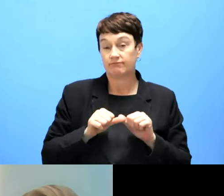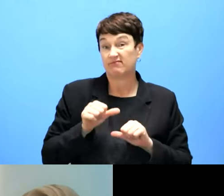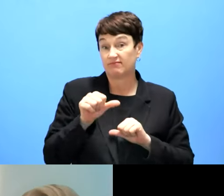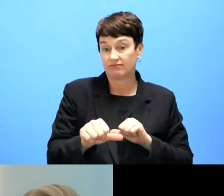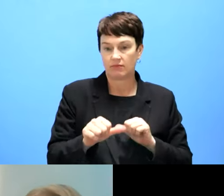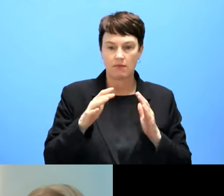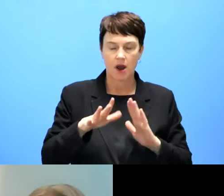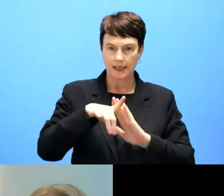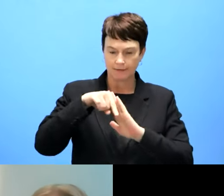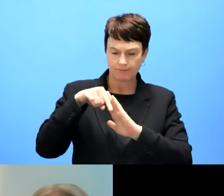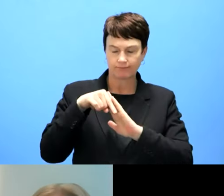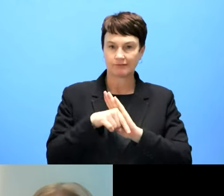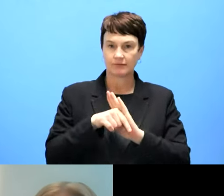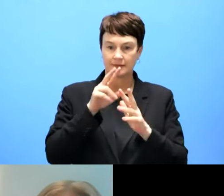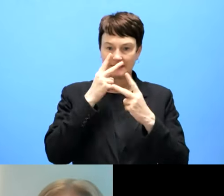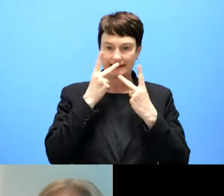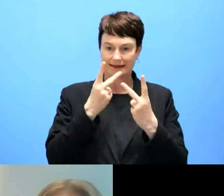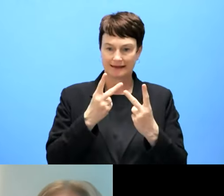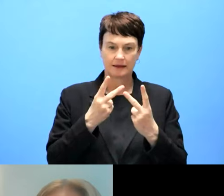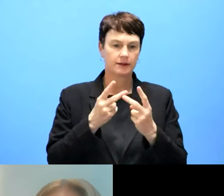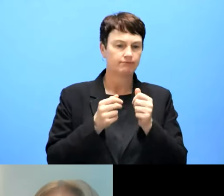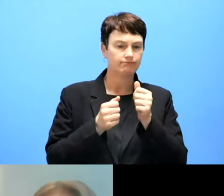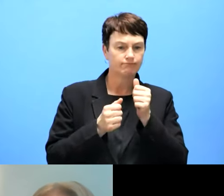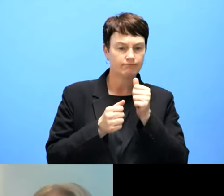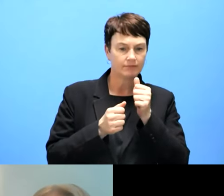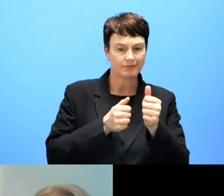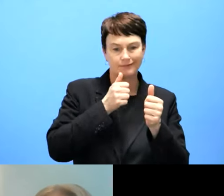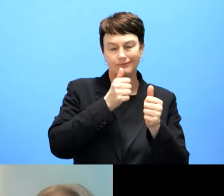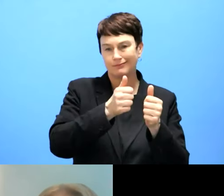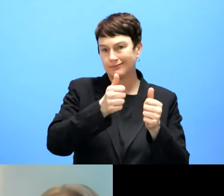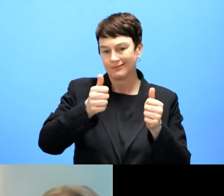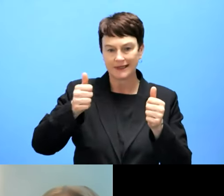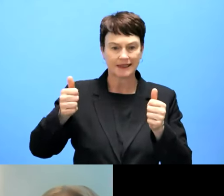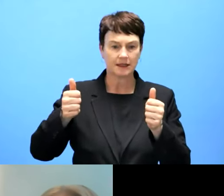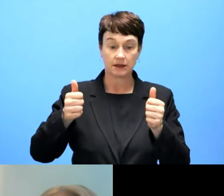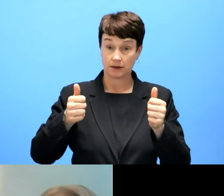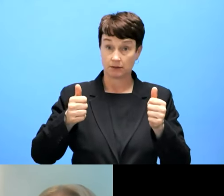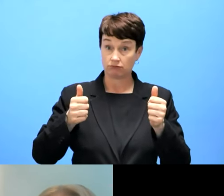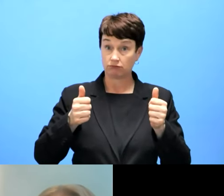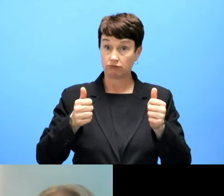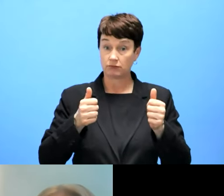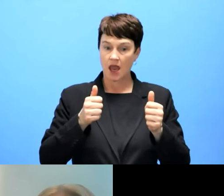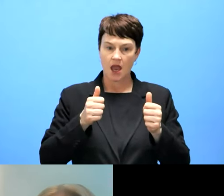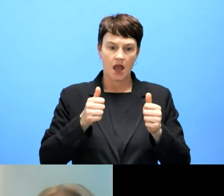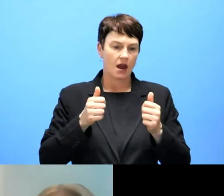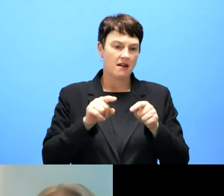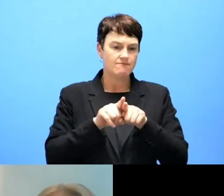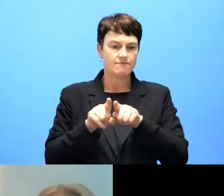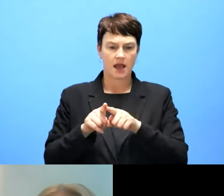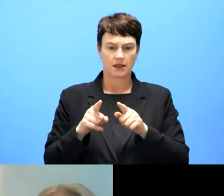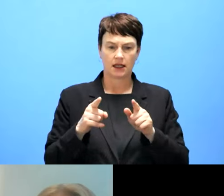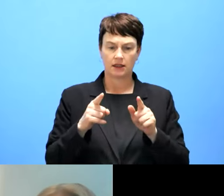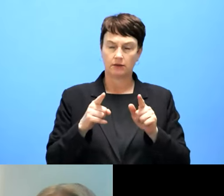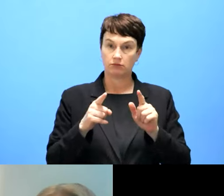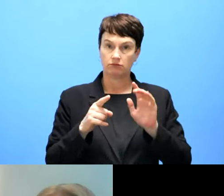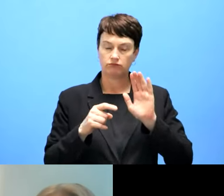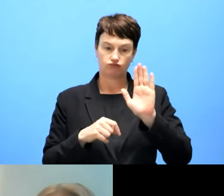Is proportionate burden. Because like public sector, we don't put captions